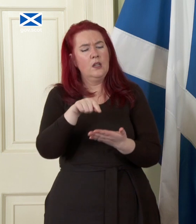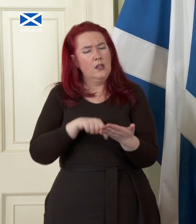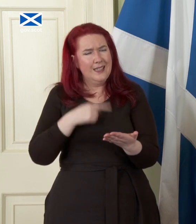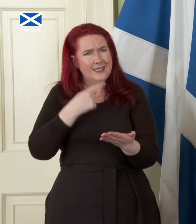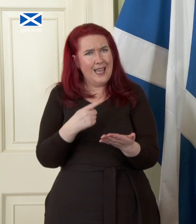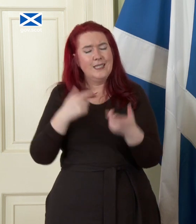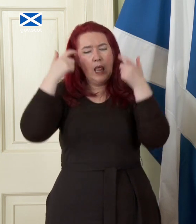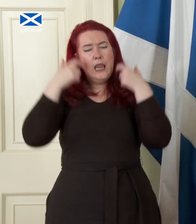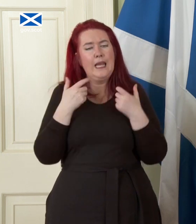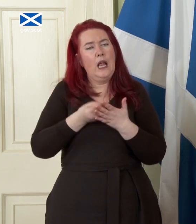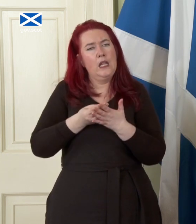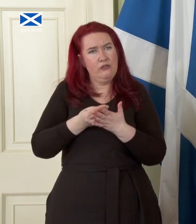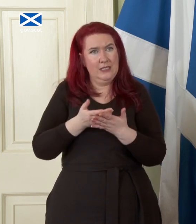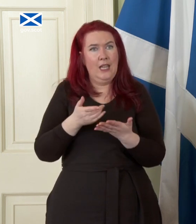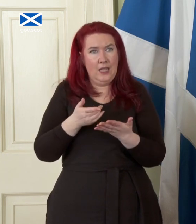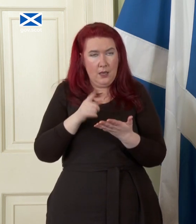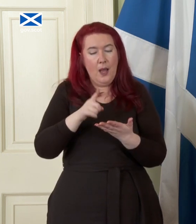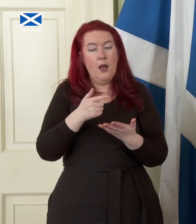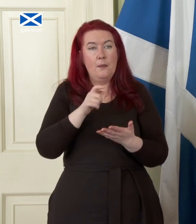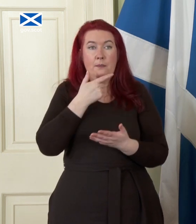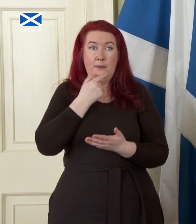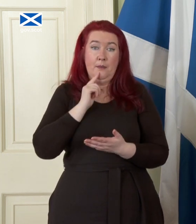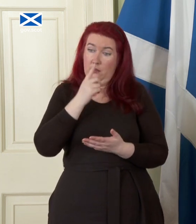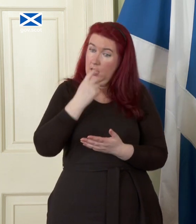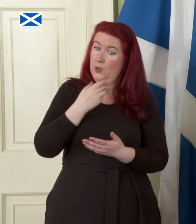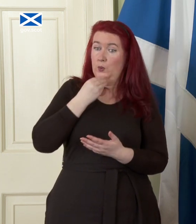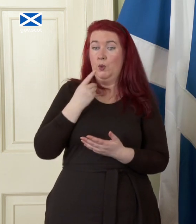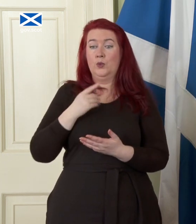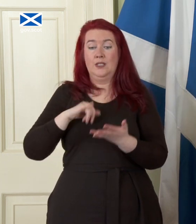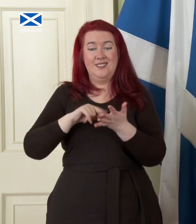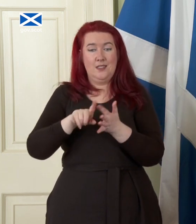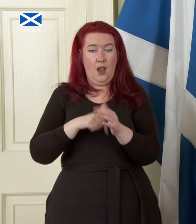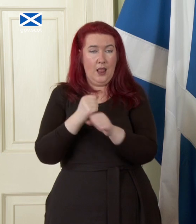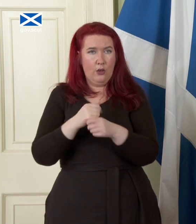currency but people will be able to use Sterling or other currencies after making that change how